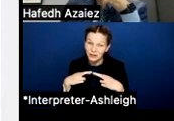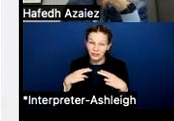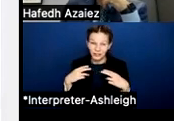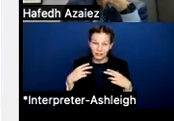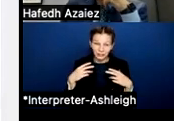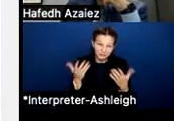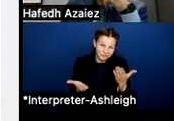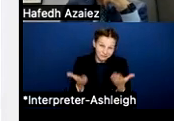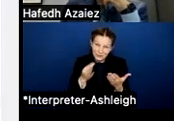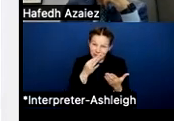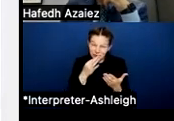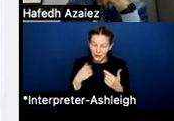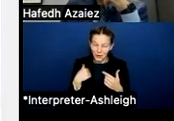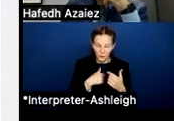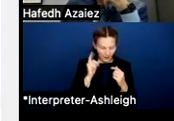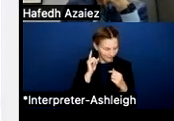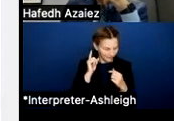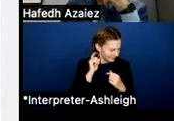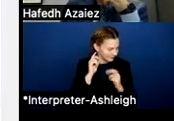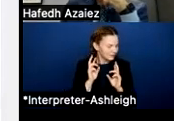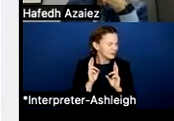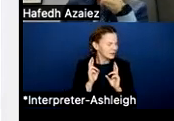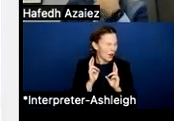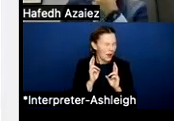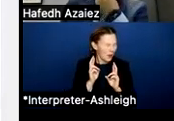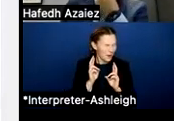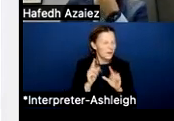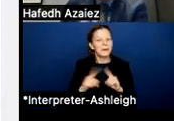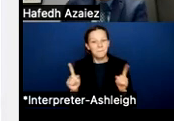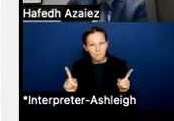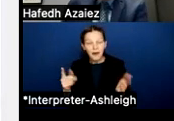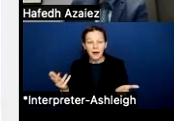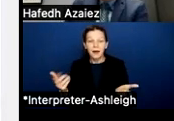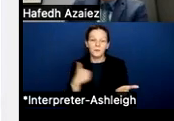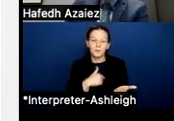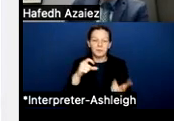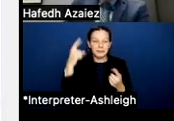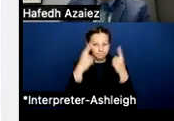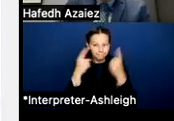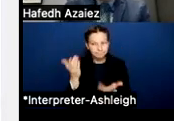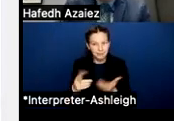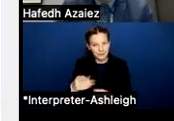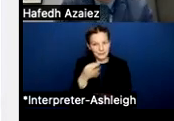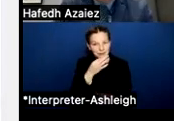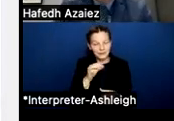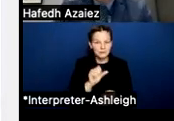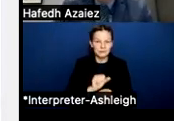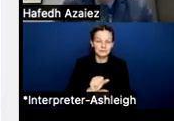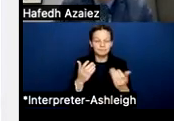We really hope they aren't yet, but that's always a consideration for us as well. And so when we hire or try to hire replacements for folks